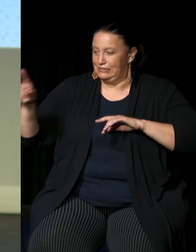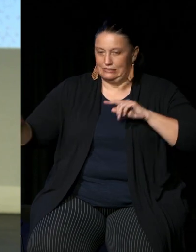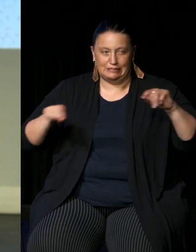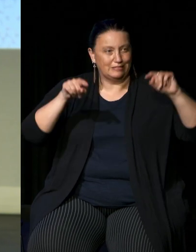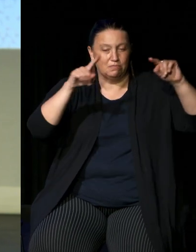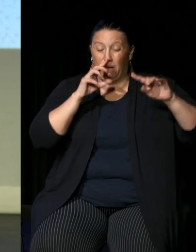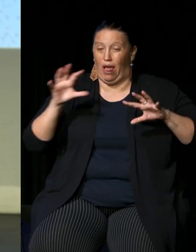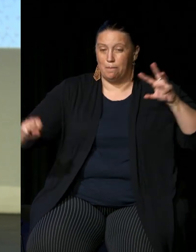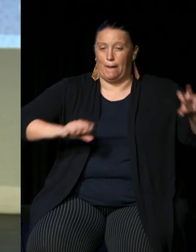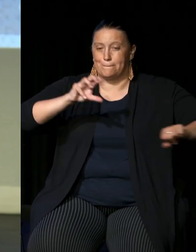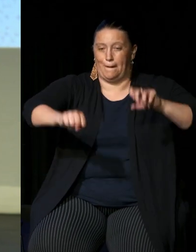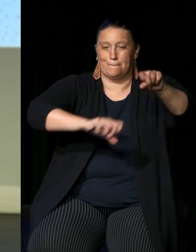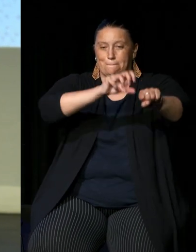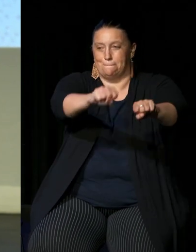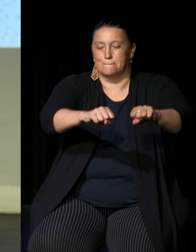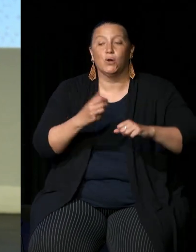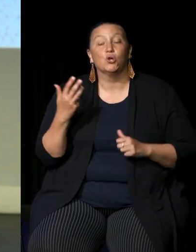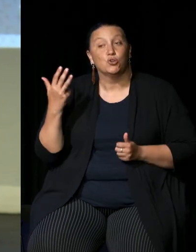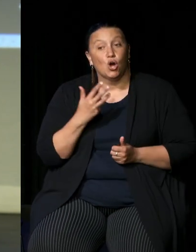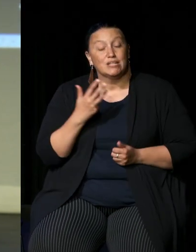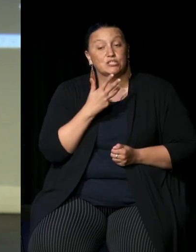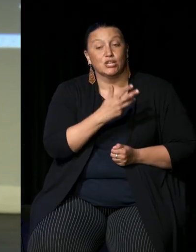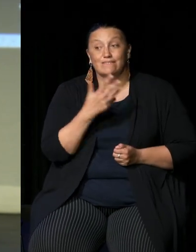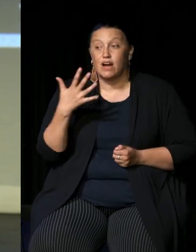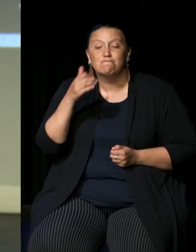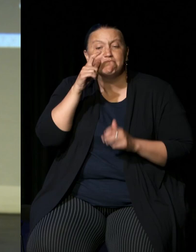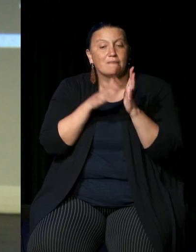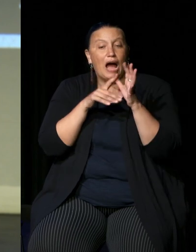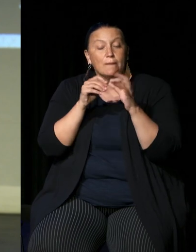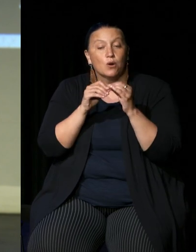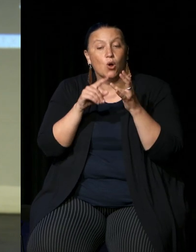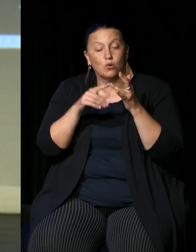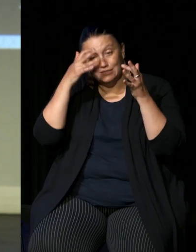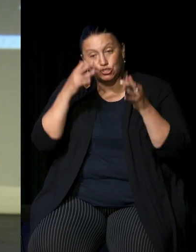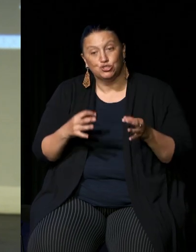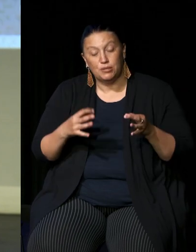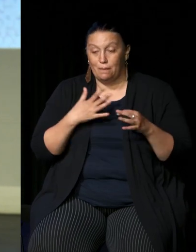um in 1995 though after the Mabo decision my father and a number of other indigenous people